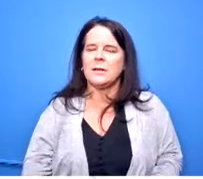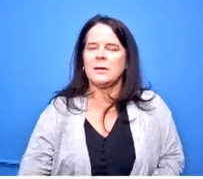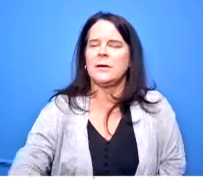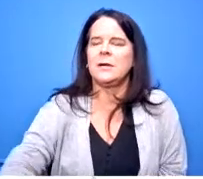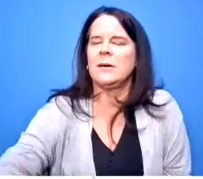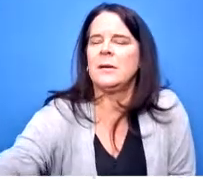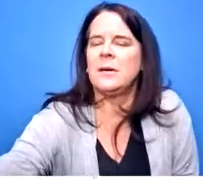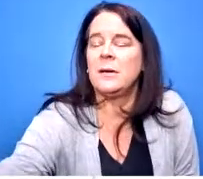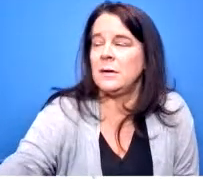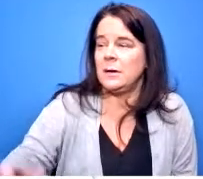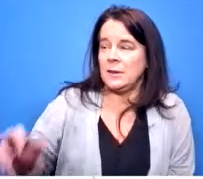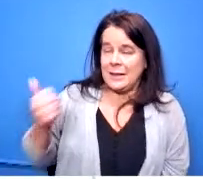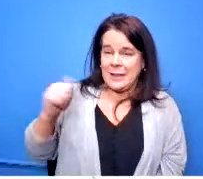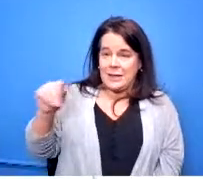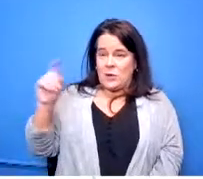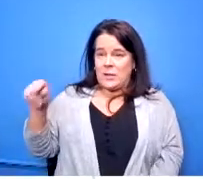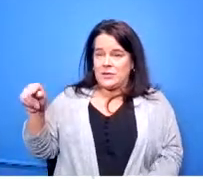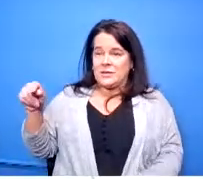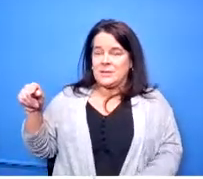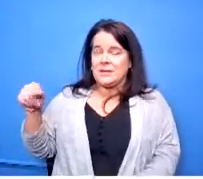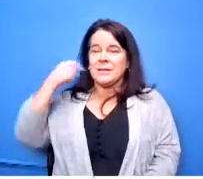any questions on that recommendation